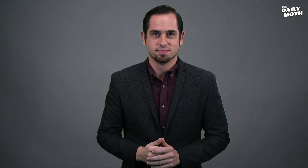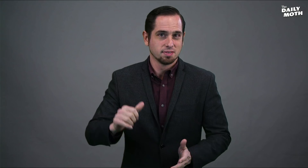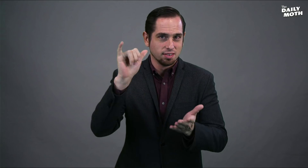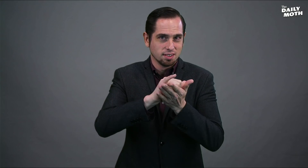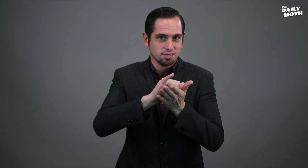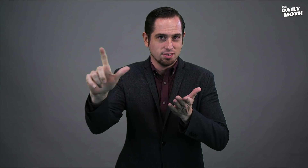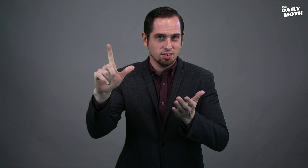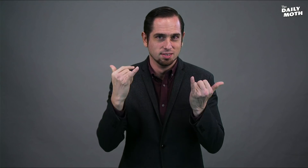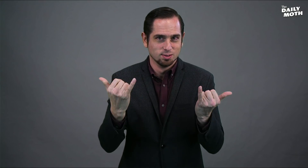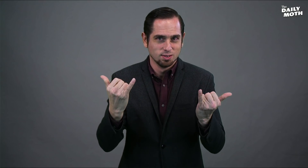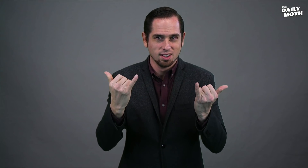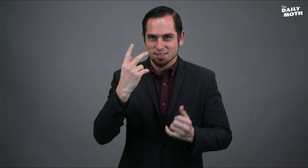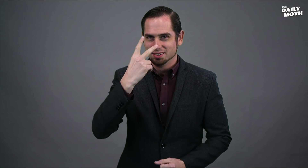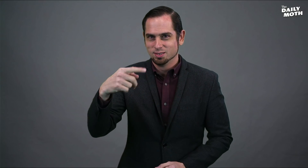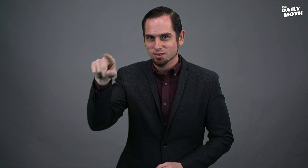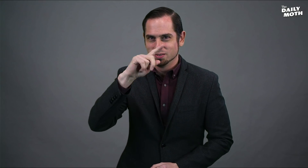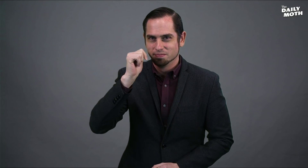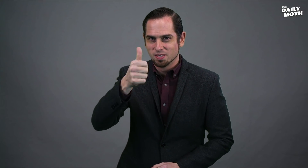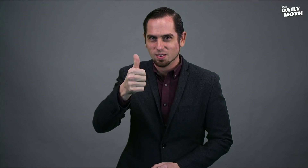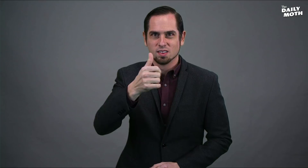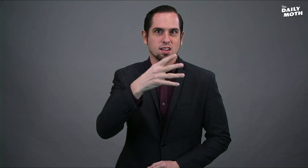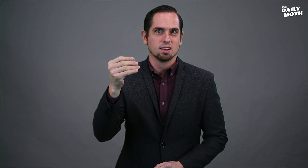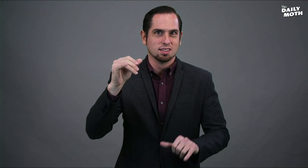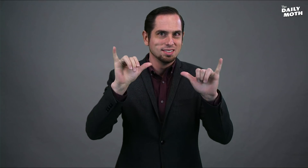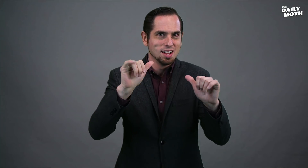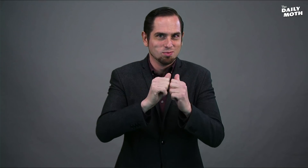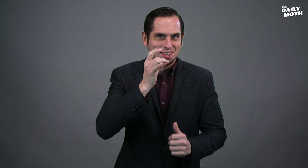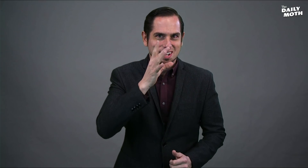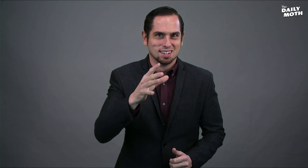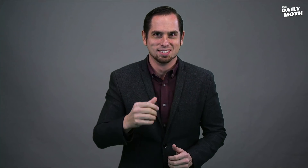That is all for today. See you tomorrow and stay with the light!